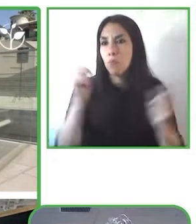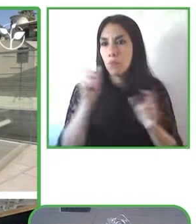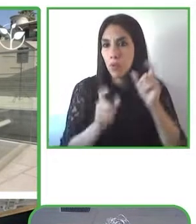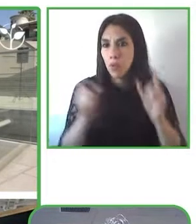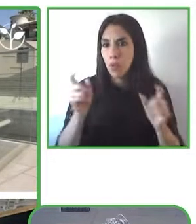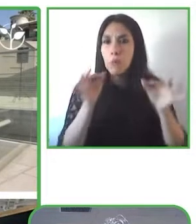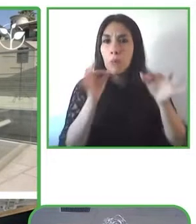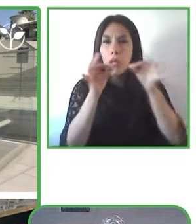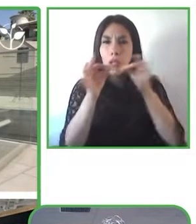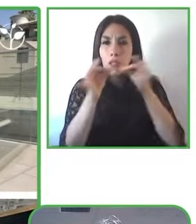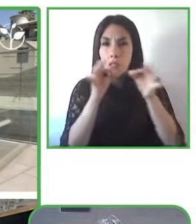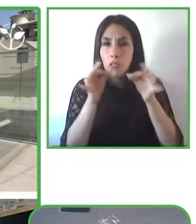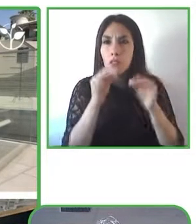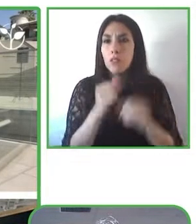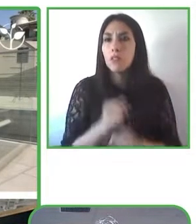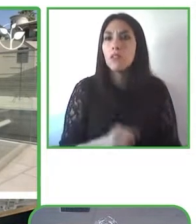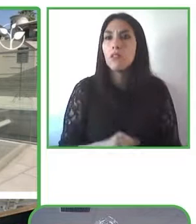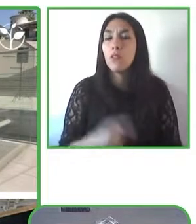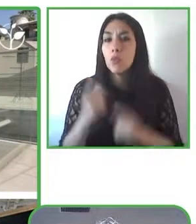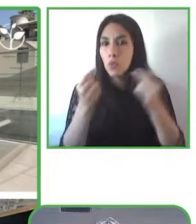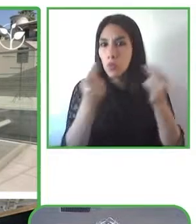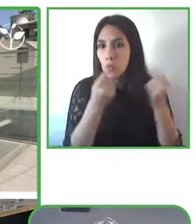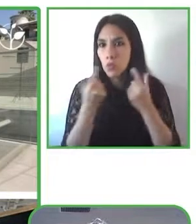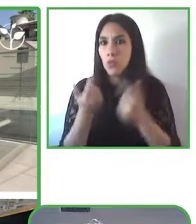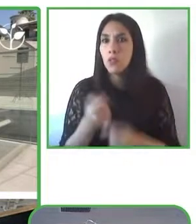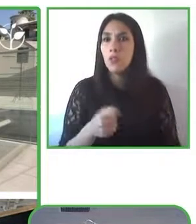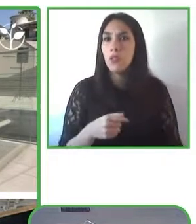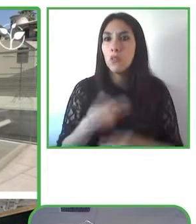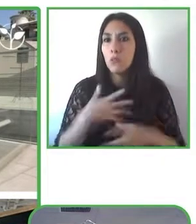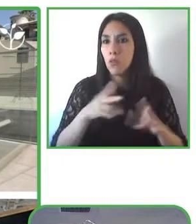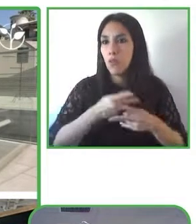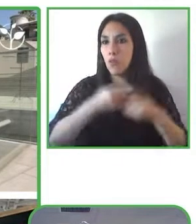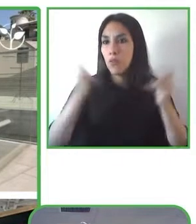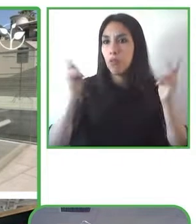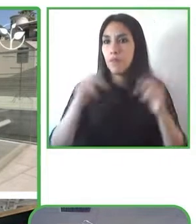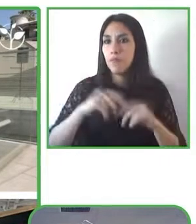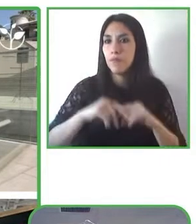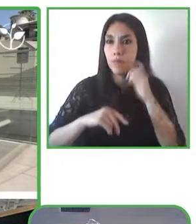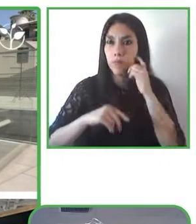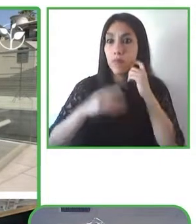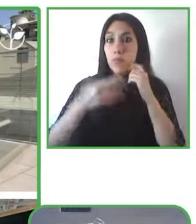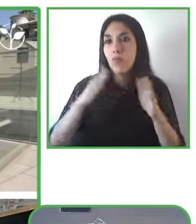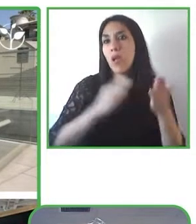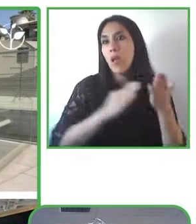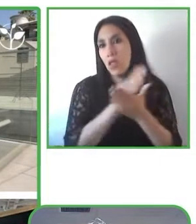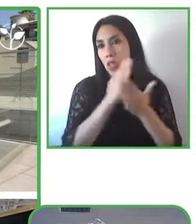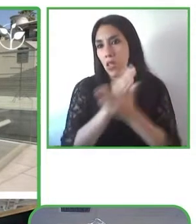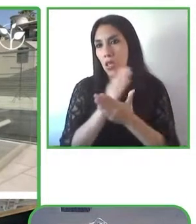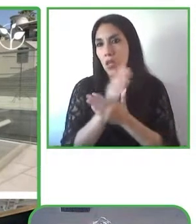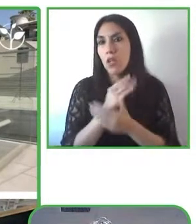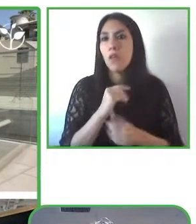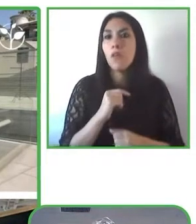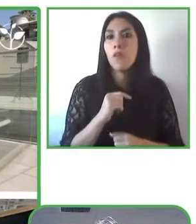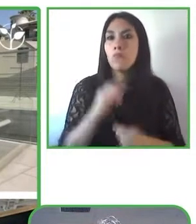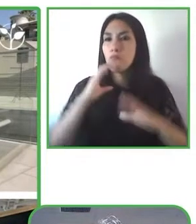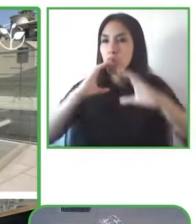for the public buildings and the third one is universal accessibility in communication and